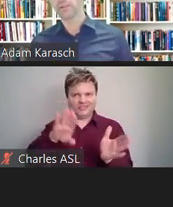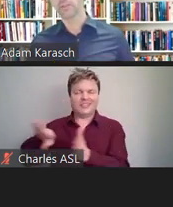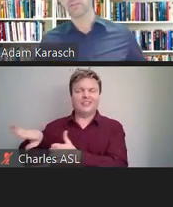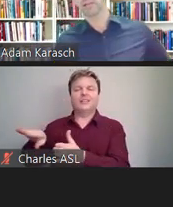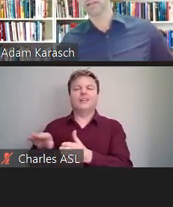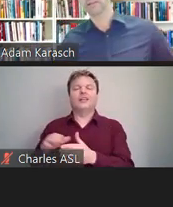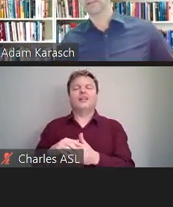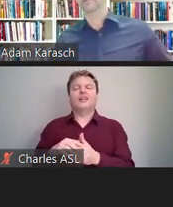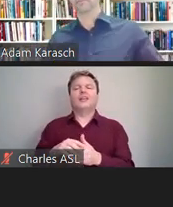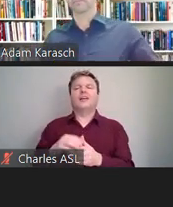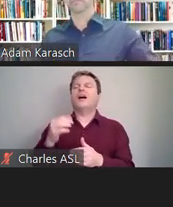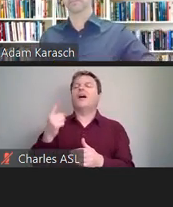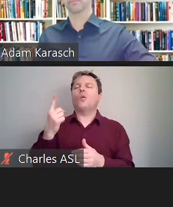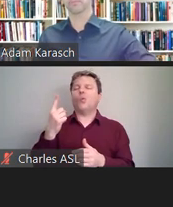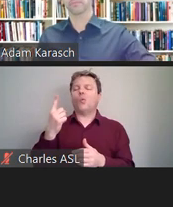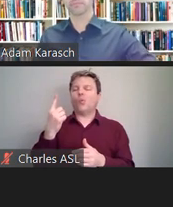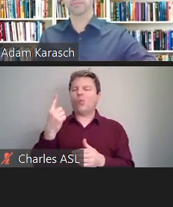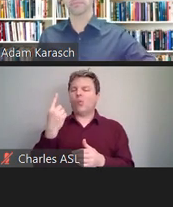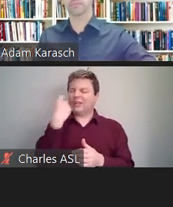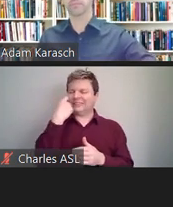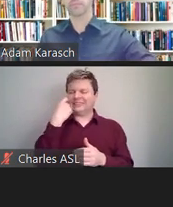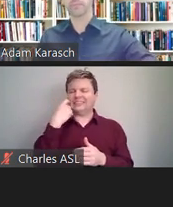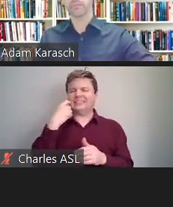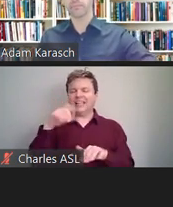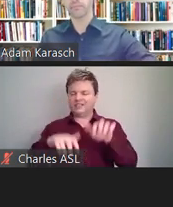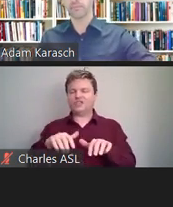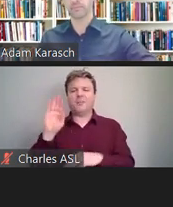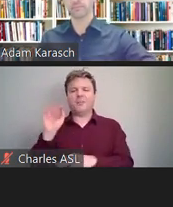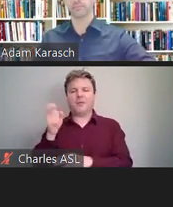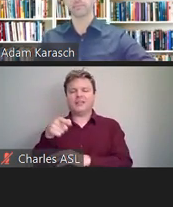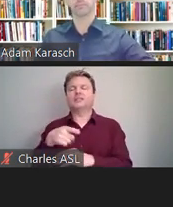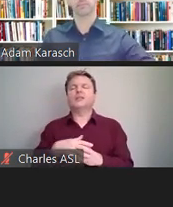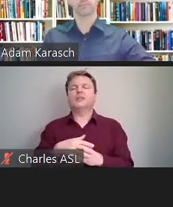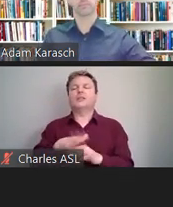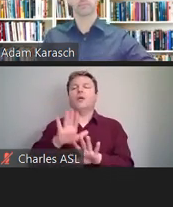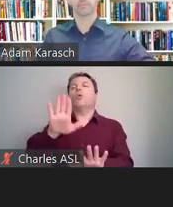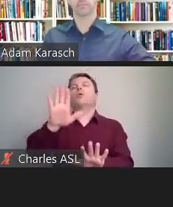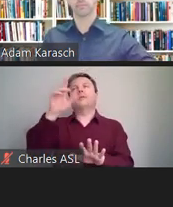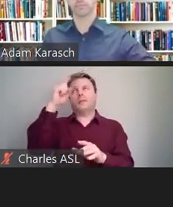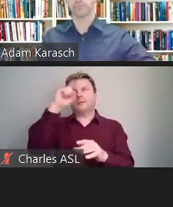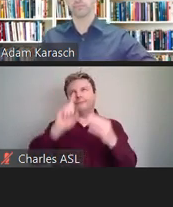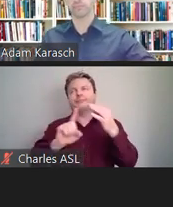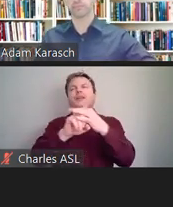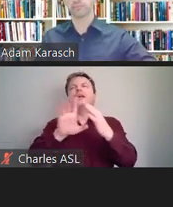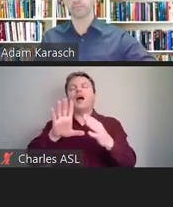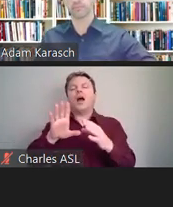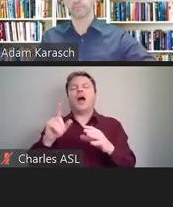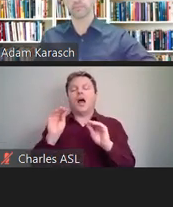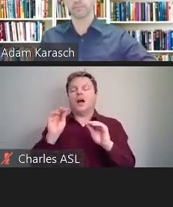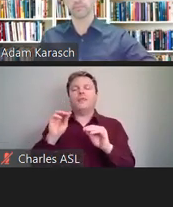So we had one in the chatbox. By the way, just before I forget, I did put it in the verification code for those attorneys out there.